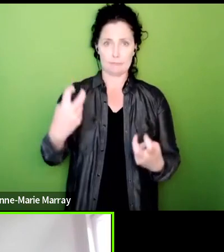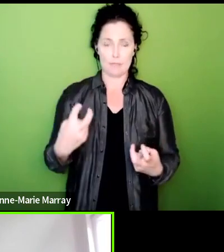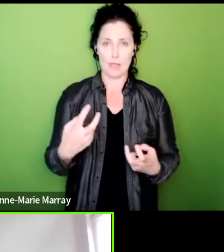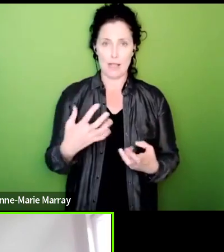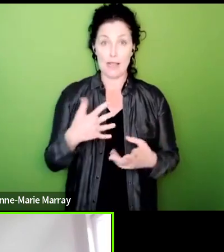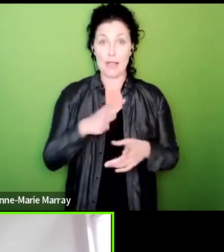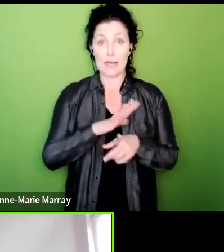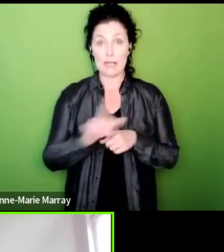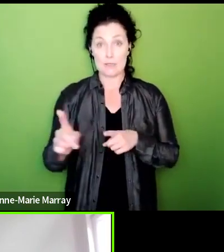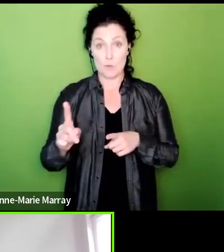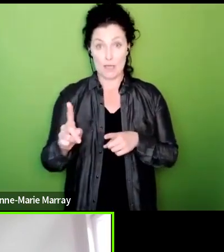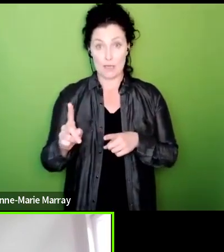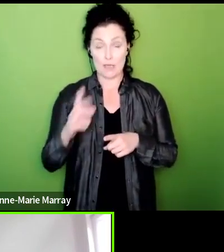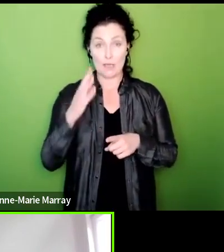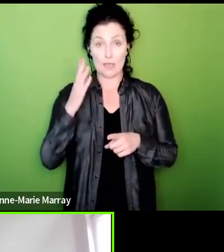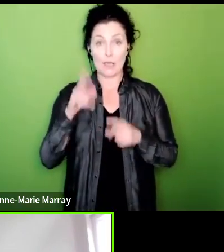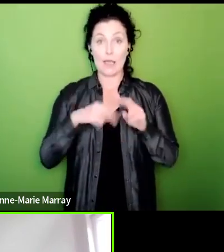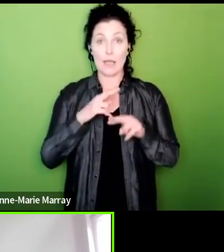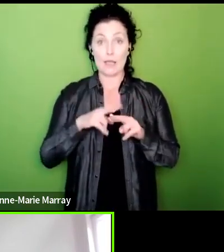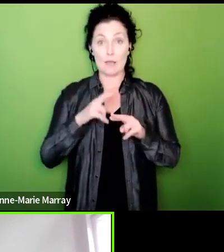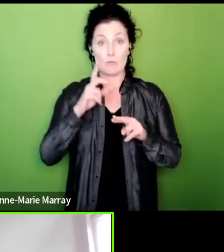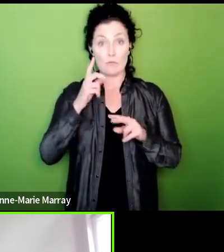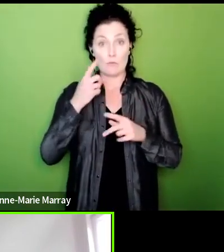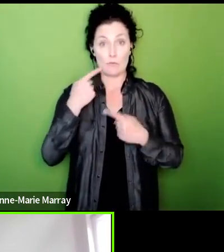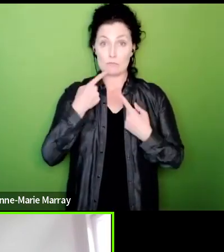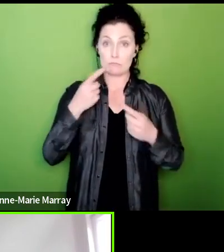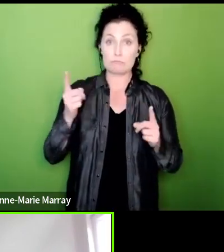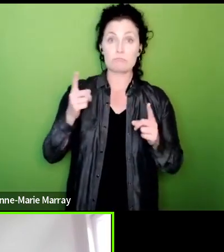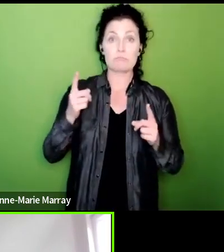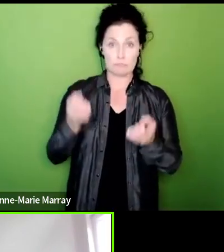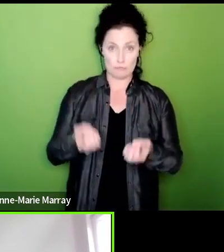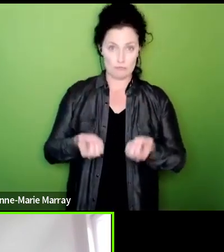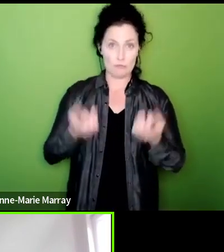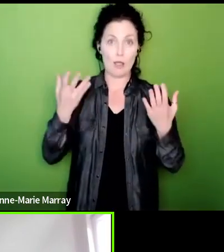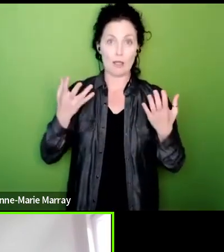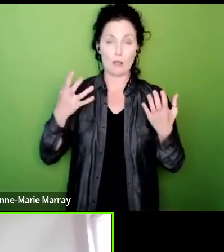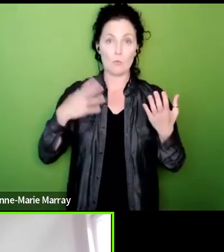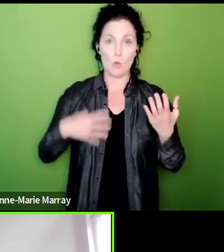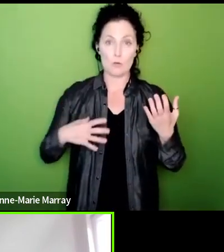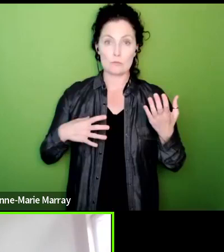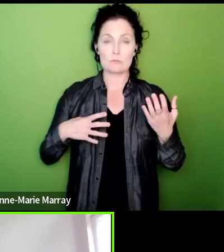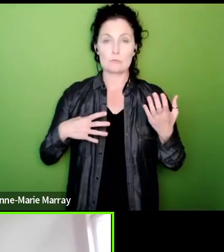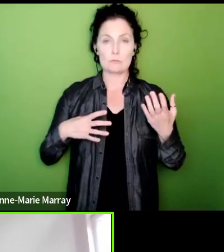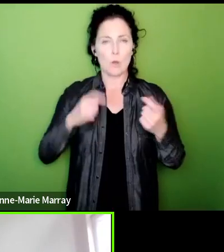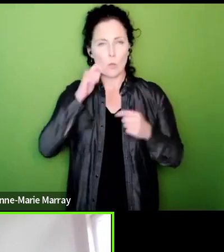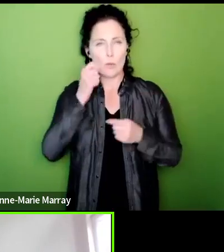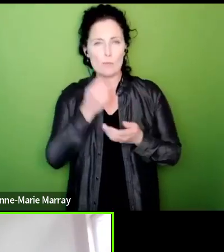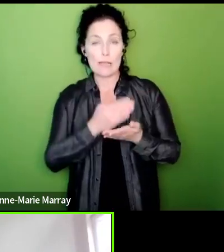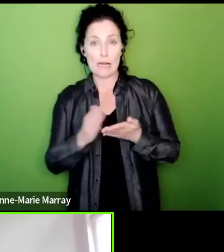I think we will also be making it clear that we want all members to contribute via direct